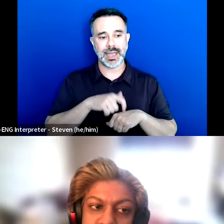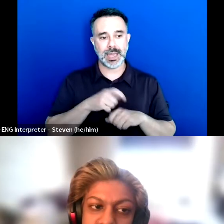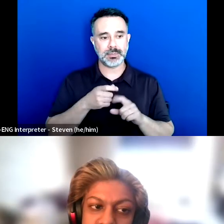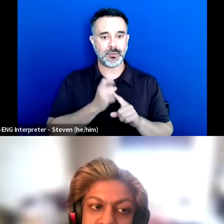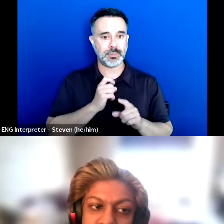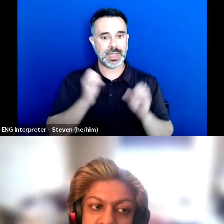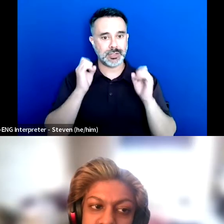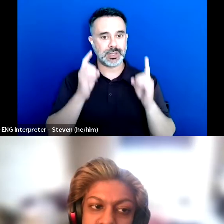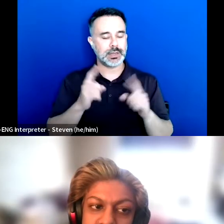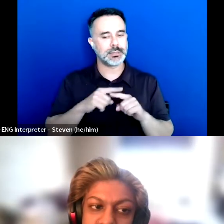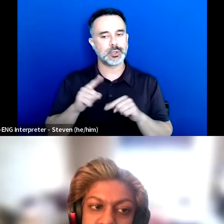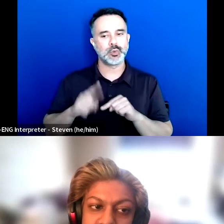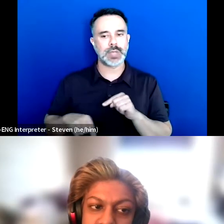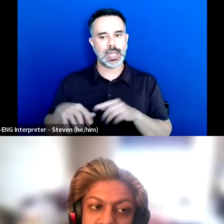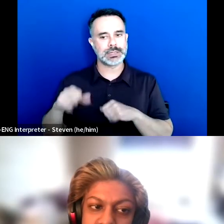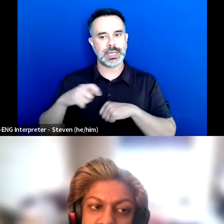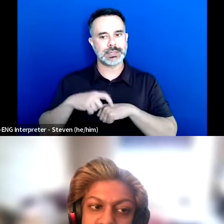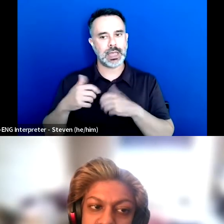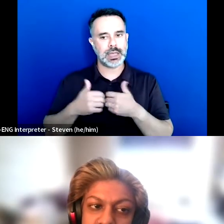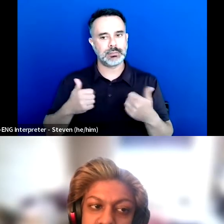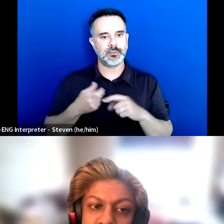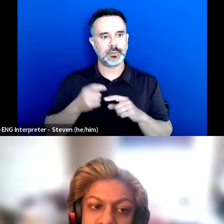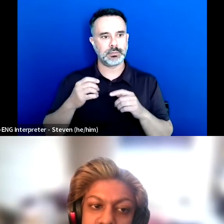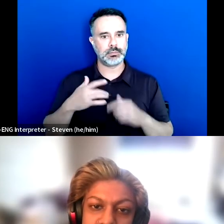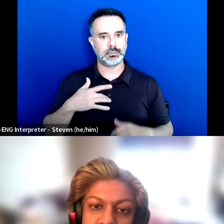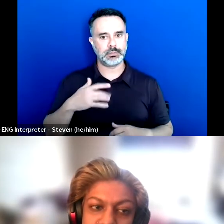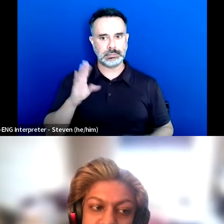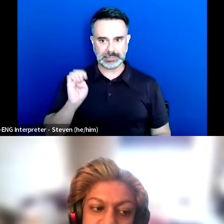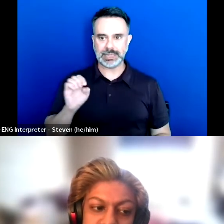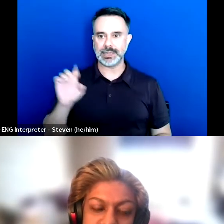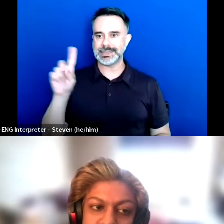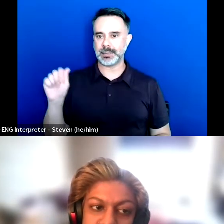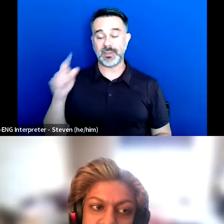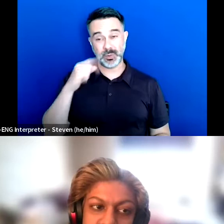but you don't get to take time away from being disabled. And that's what, that for me is what's really hard.